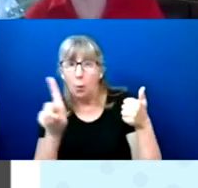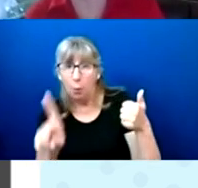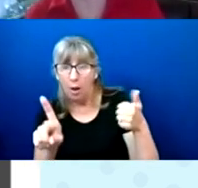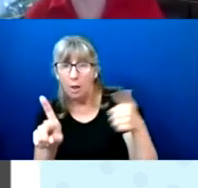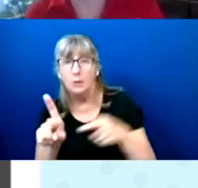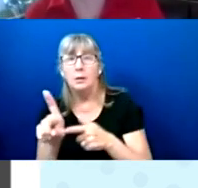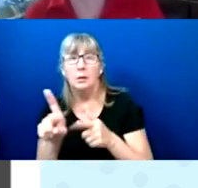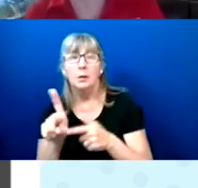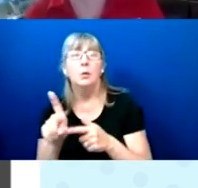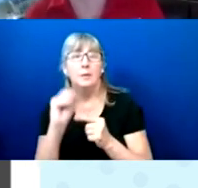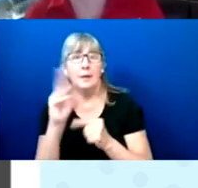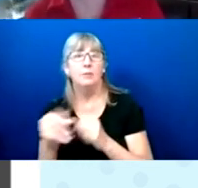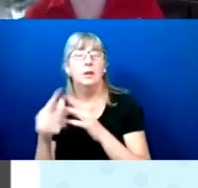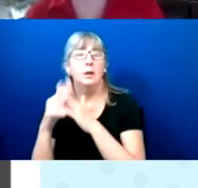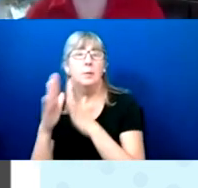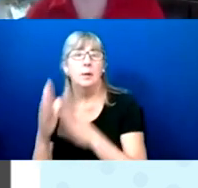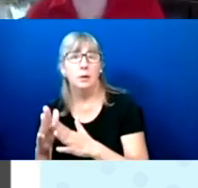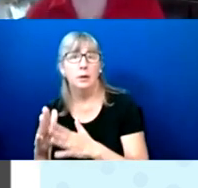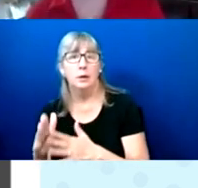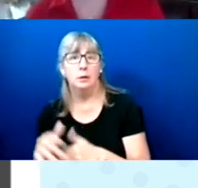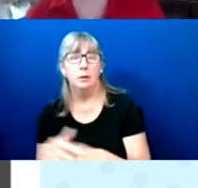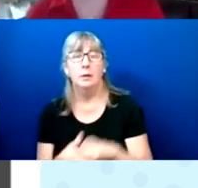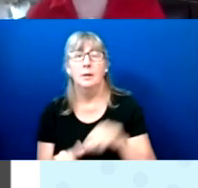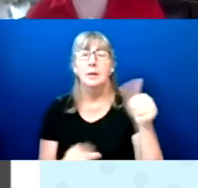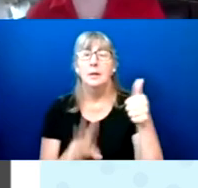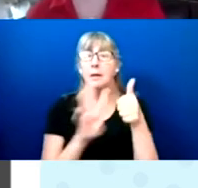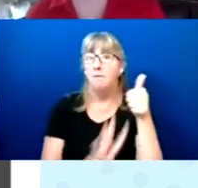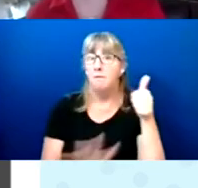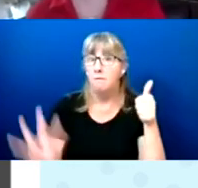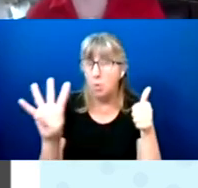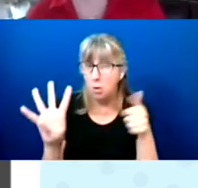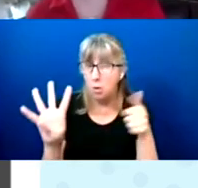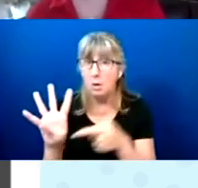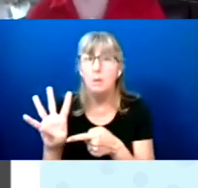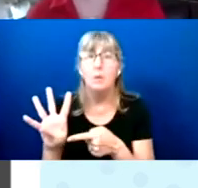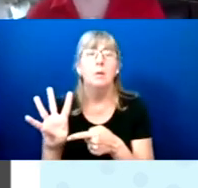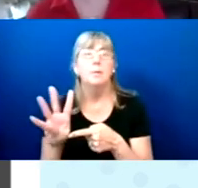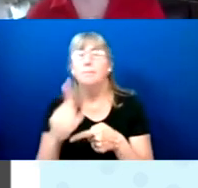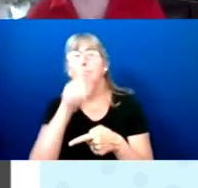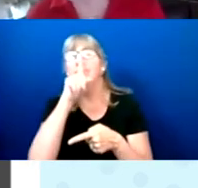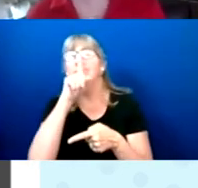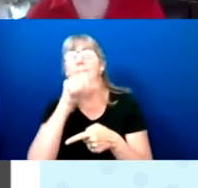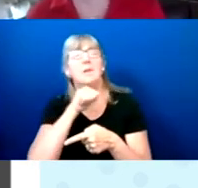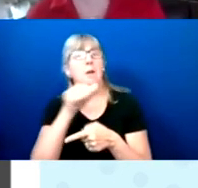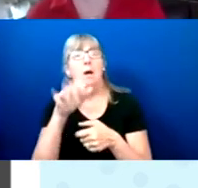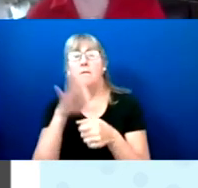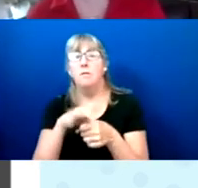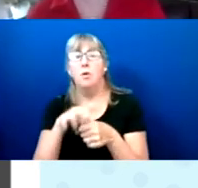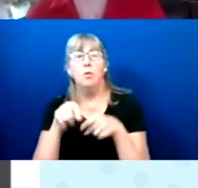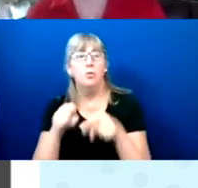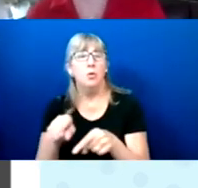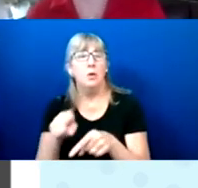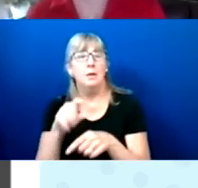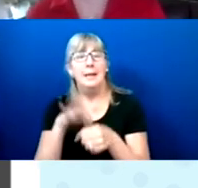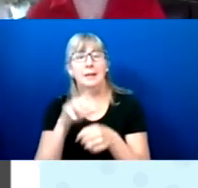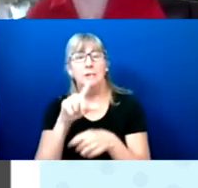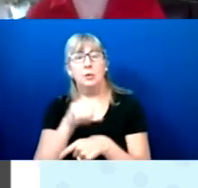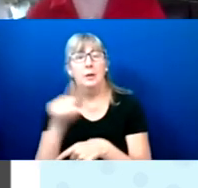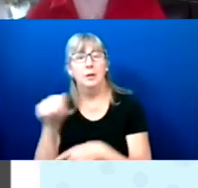4 out of 10 voters said they did not vote in the 2020 election. And we discussed that.